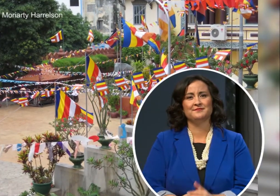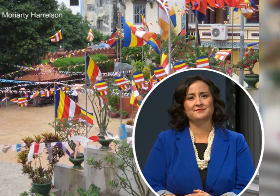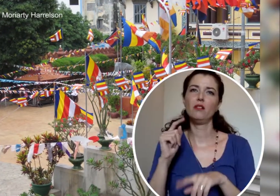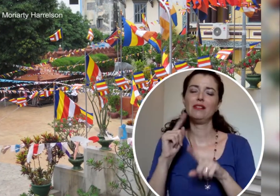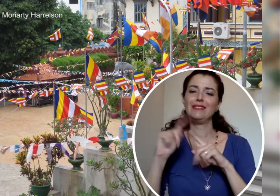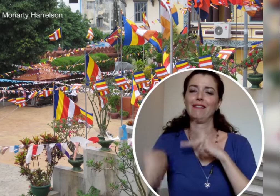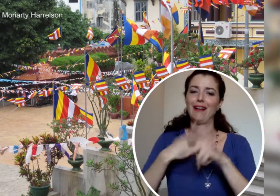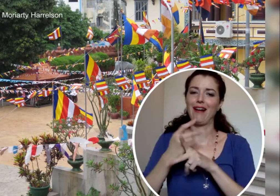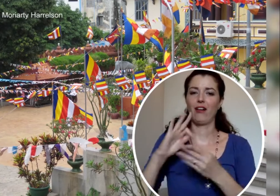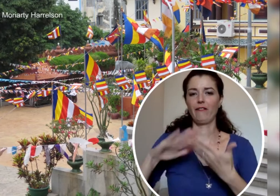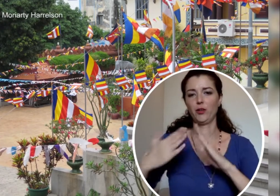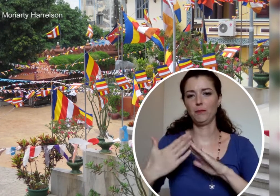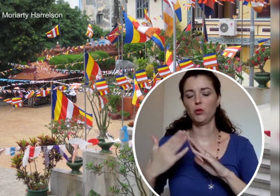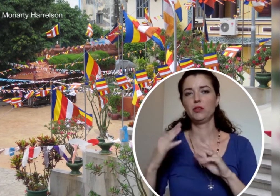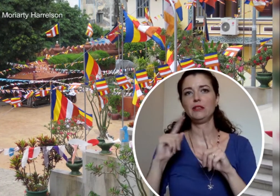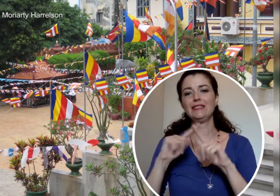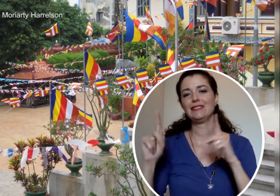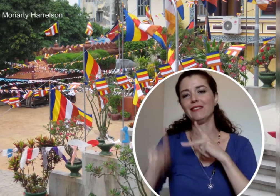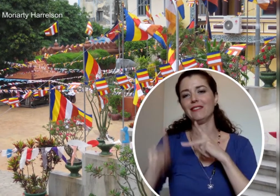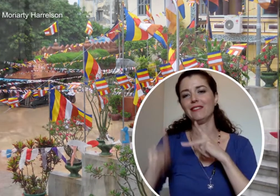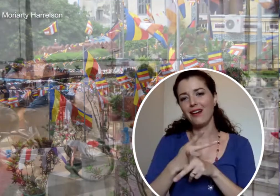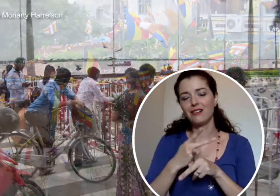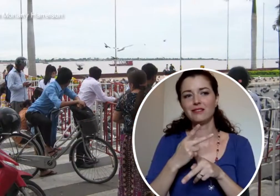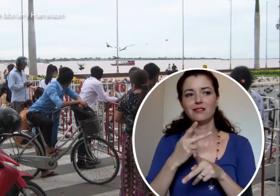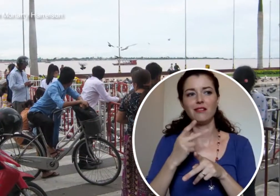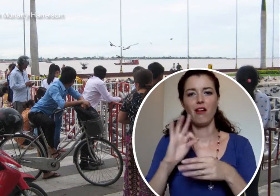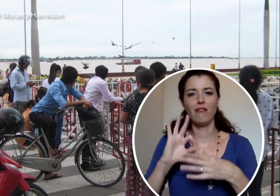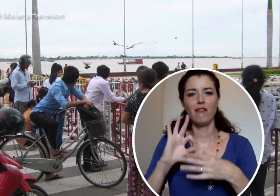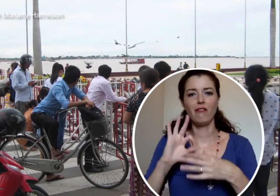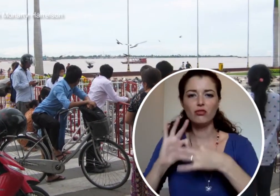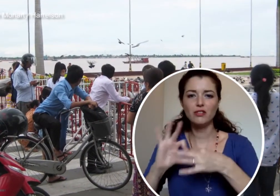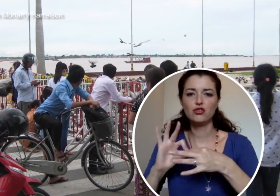Erin: “It’s really just a different kind of community. A different way of connecting